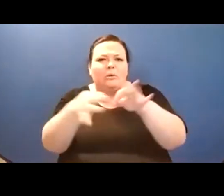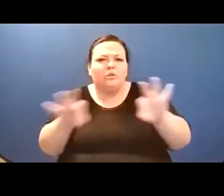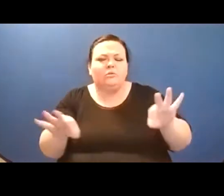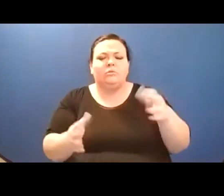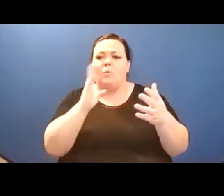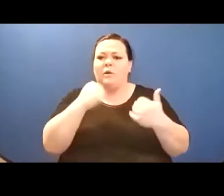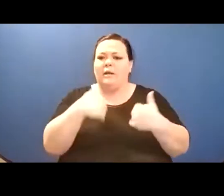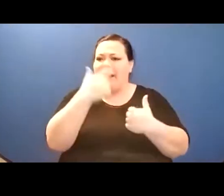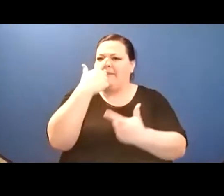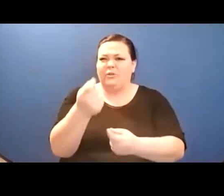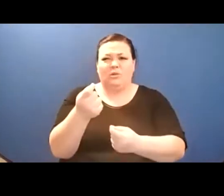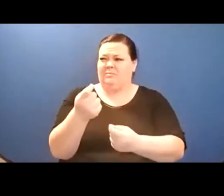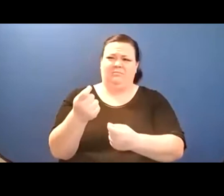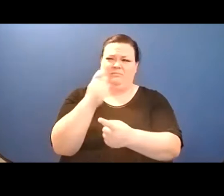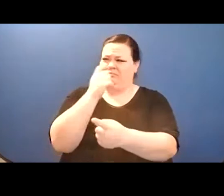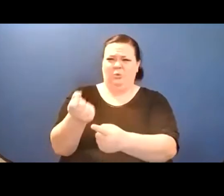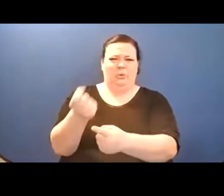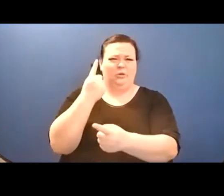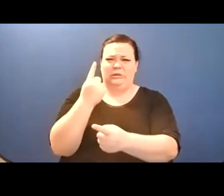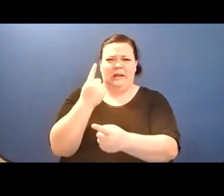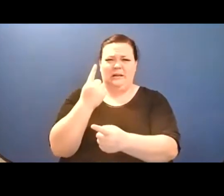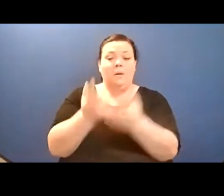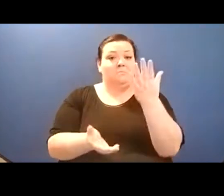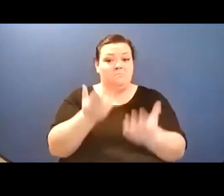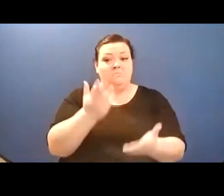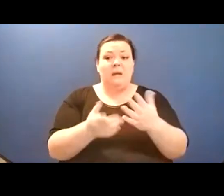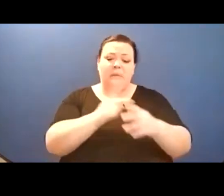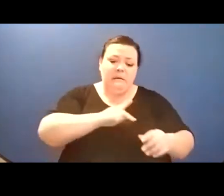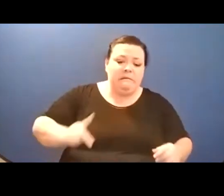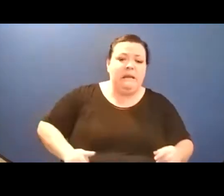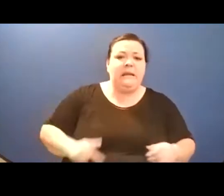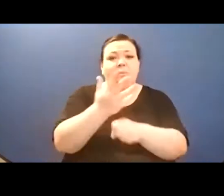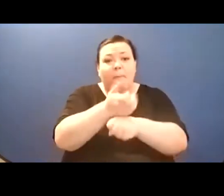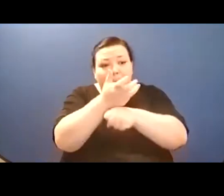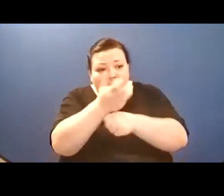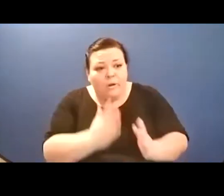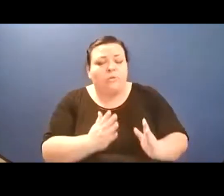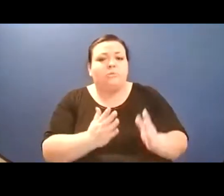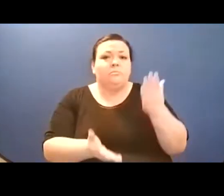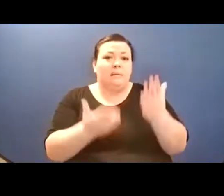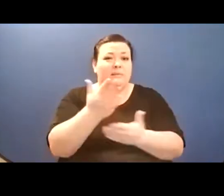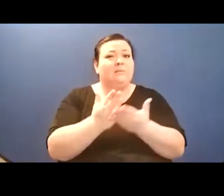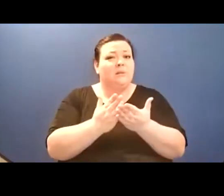May you have Daja's grounded faith and Frostpine's joyous humor.// May you have Briar's sense of